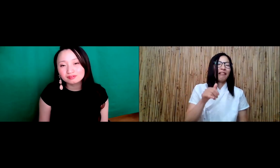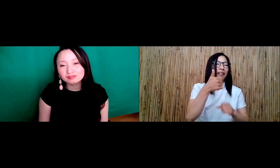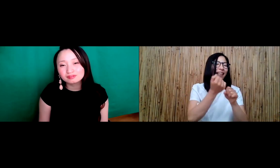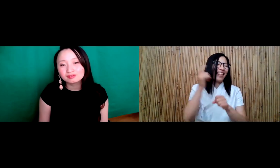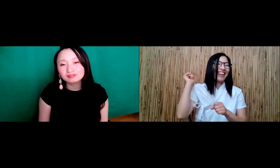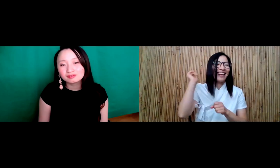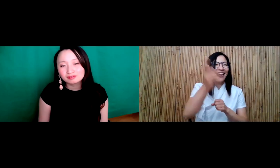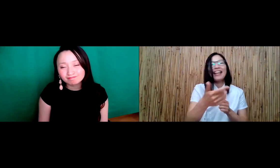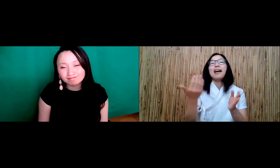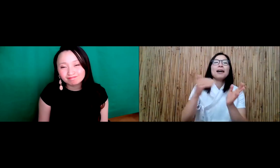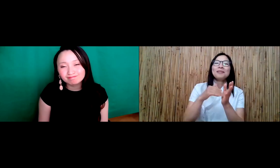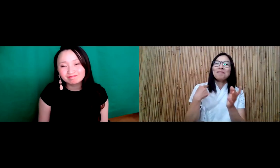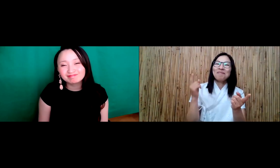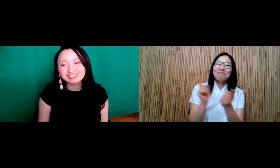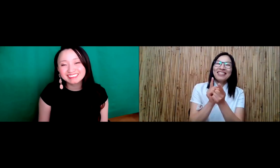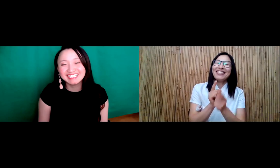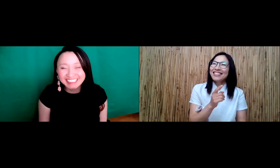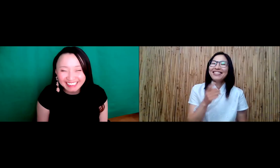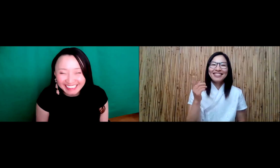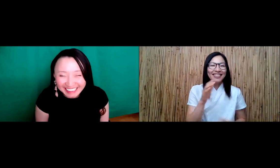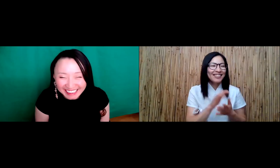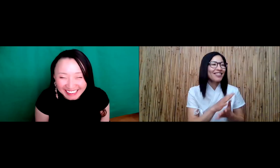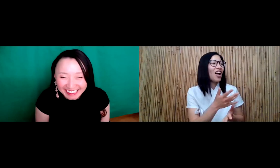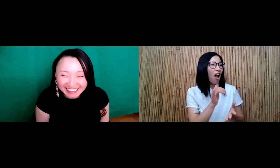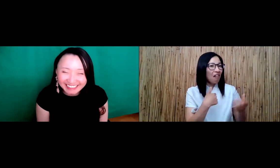Just through sign language. He didn't pay too much attention to me in the past but then